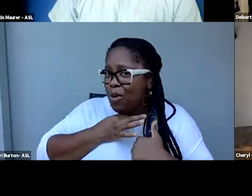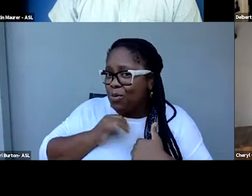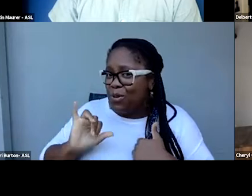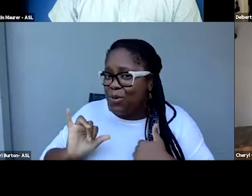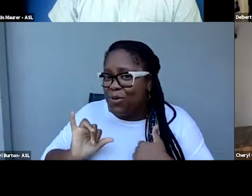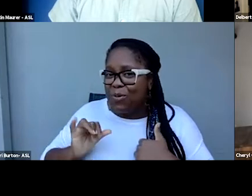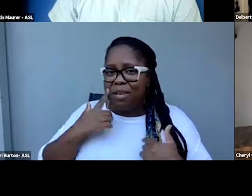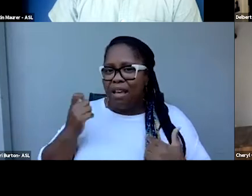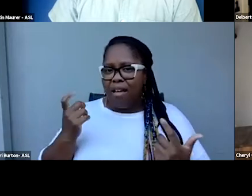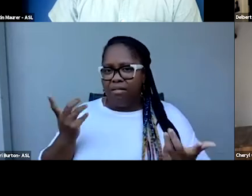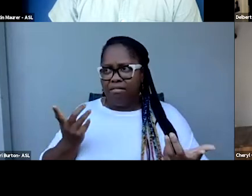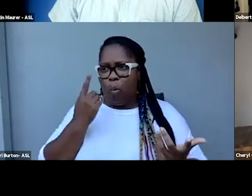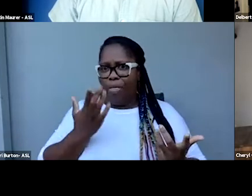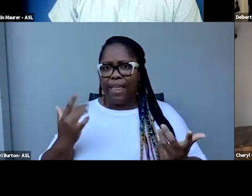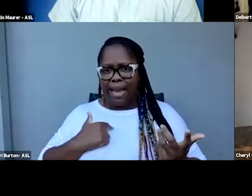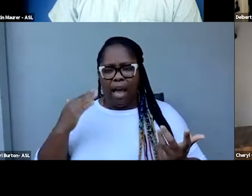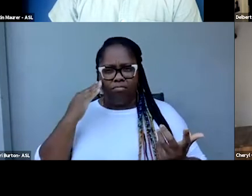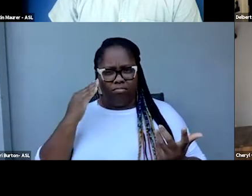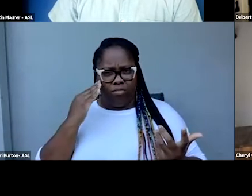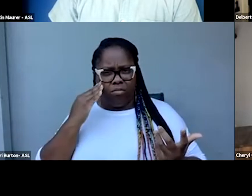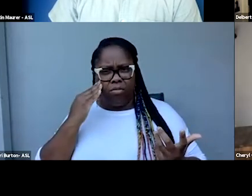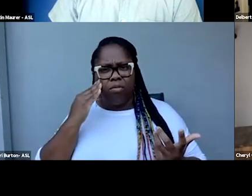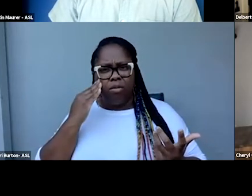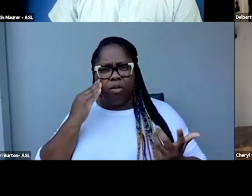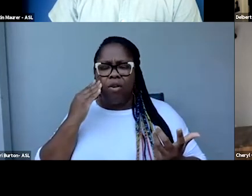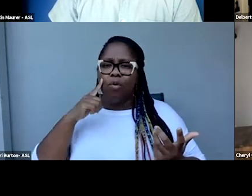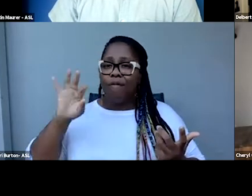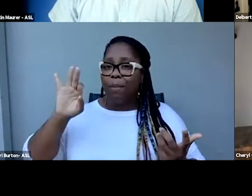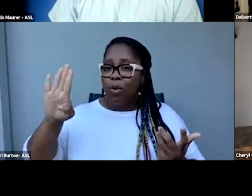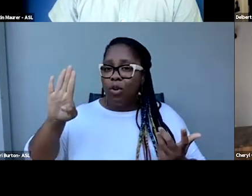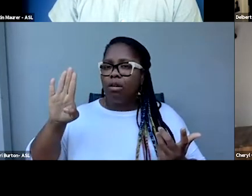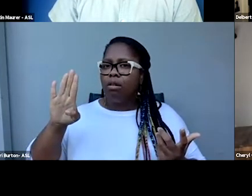because one thing I'm aware of is on Facebook, there's this really rich